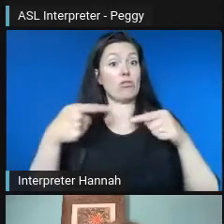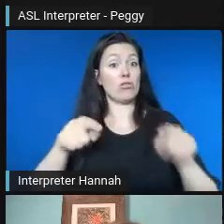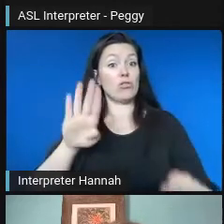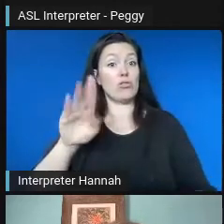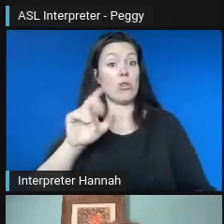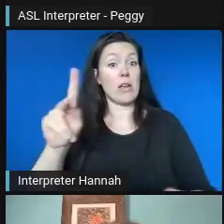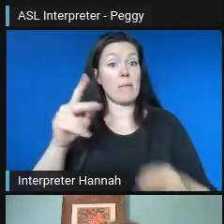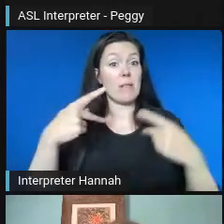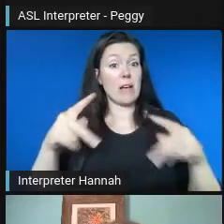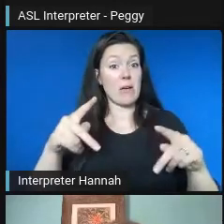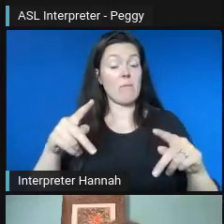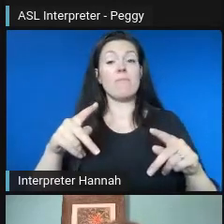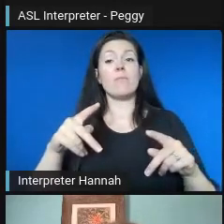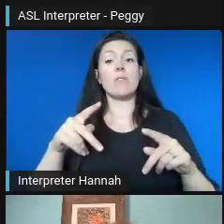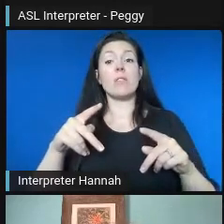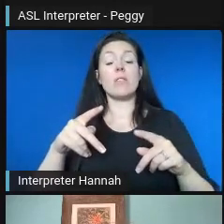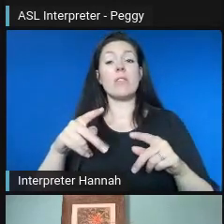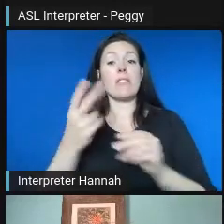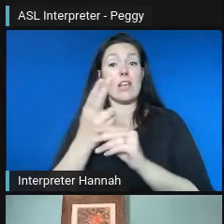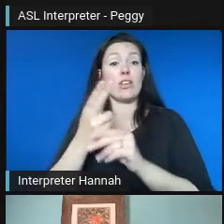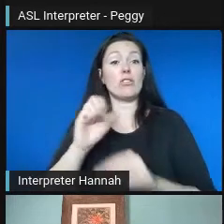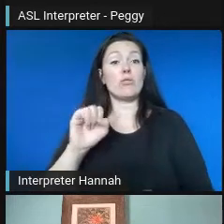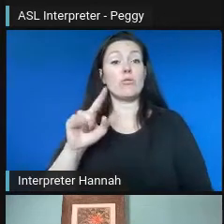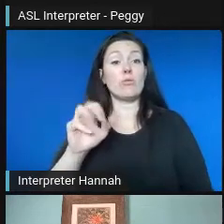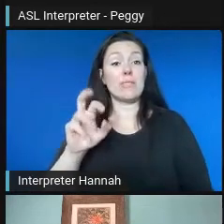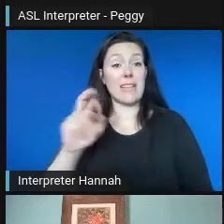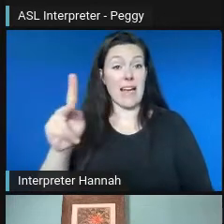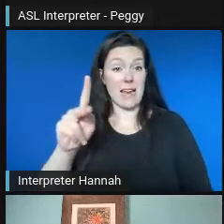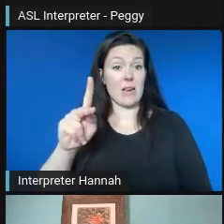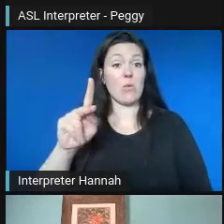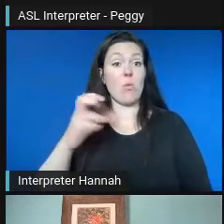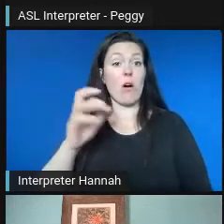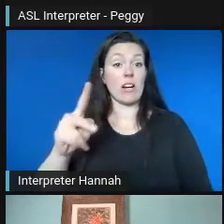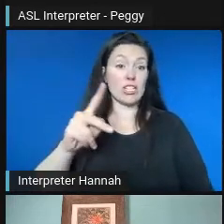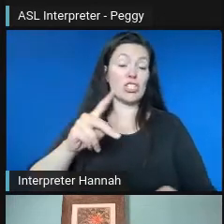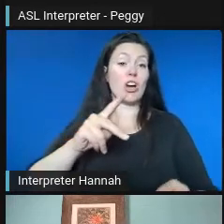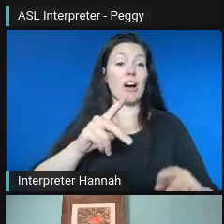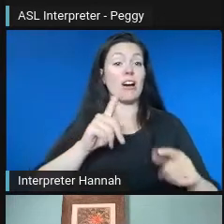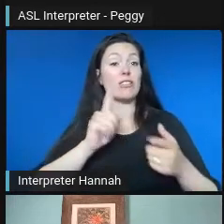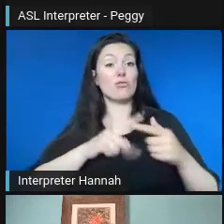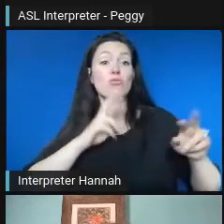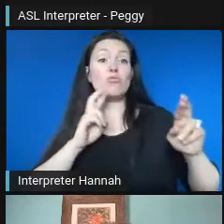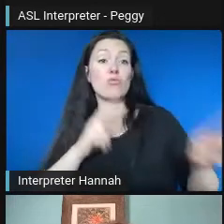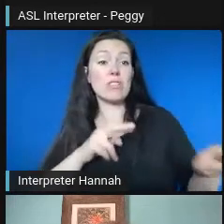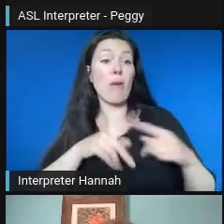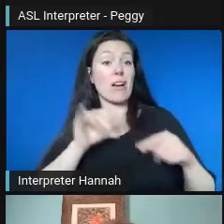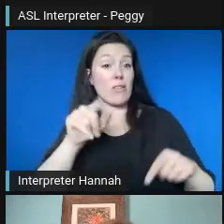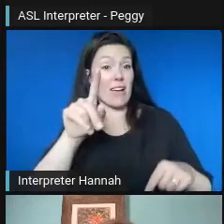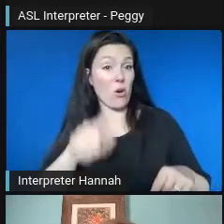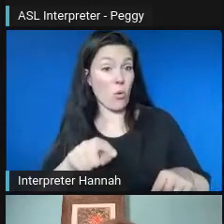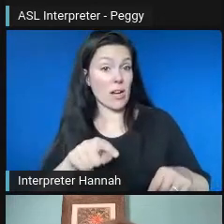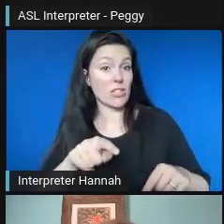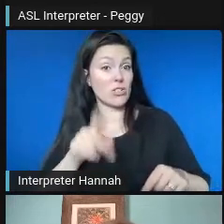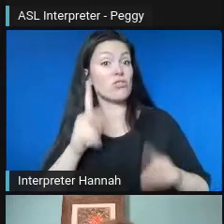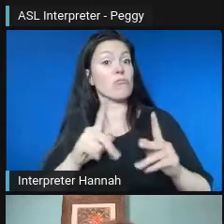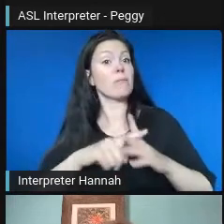with sidewalk chalk. So that's what that became, and then that was replicated throughout the neighborhood over about a